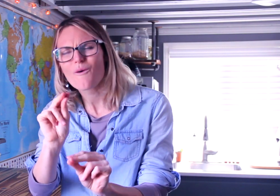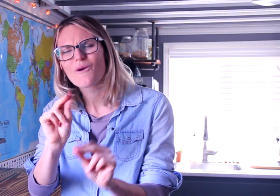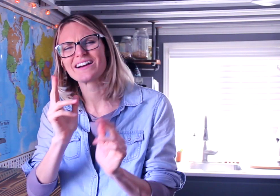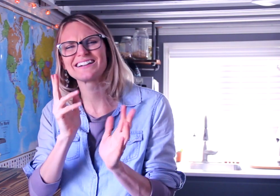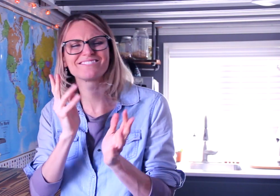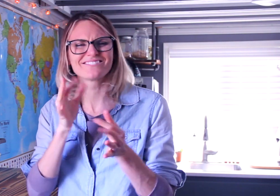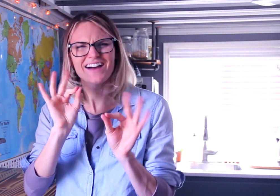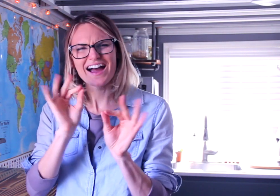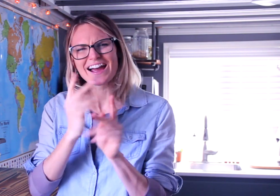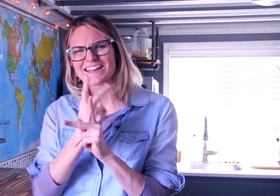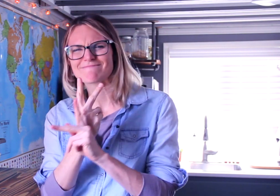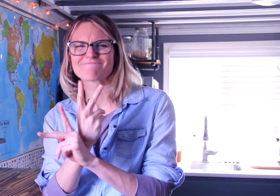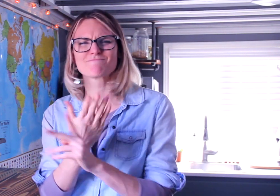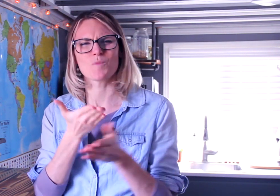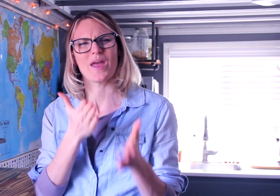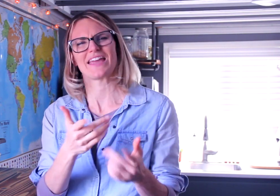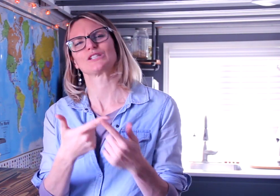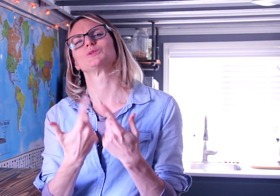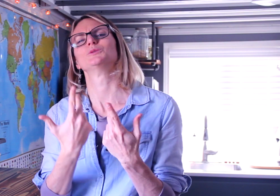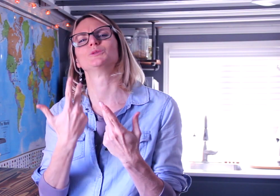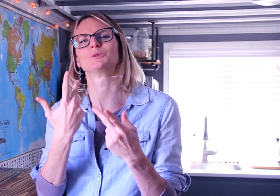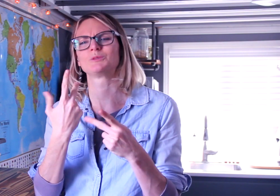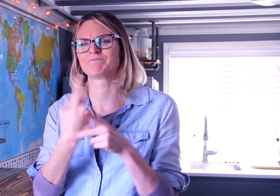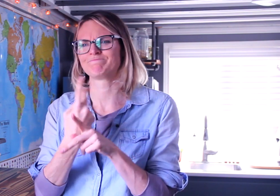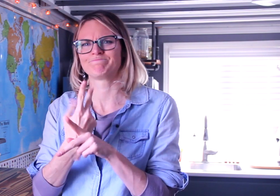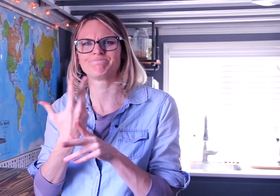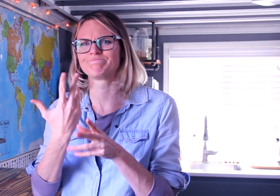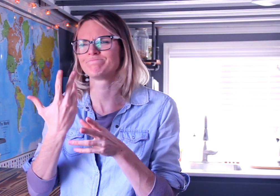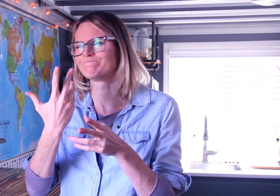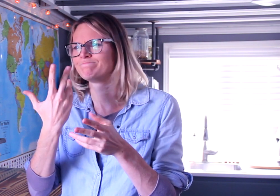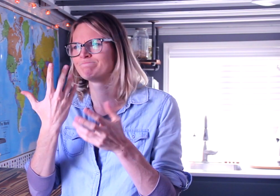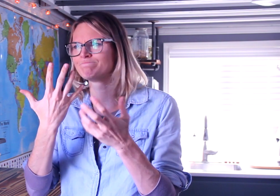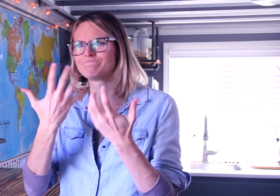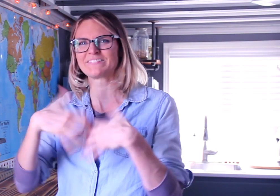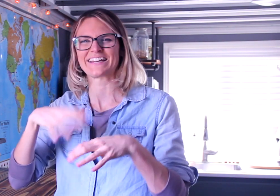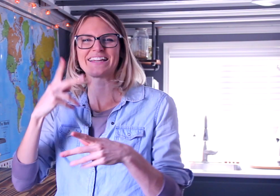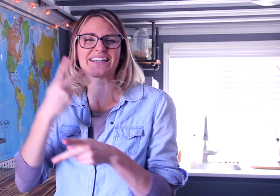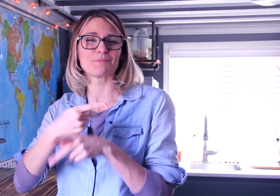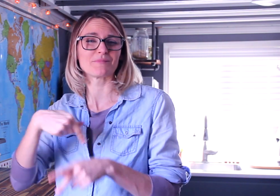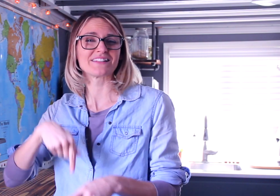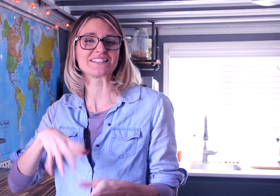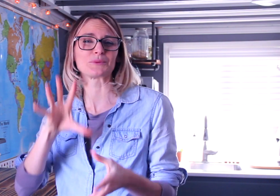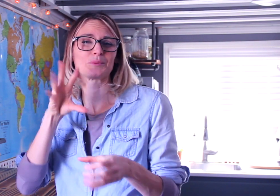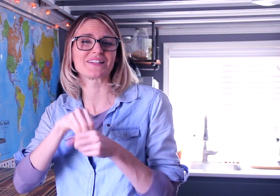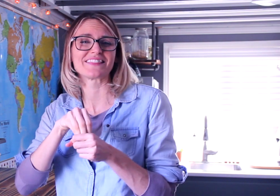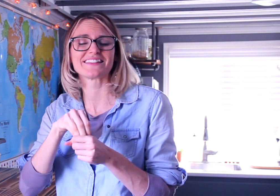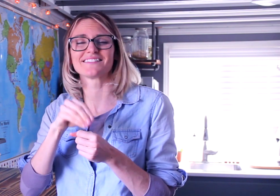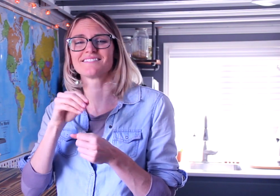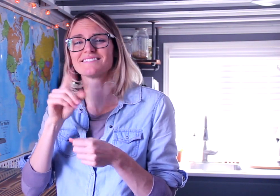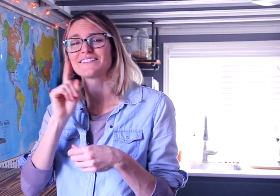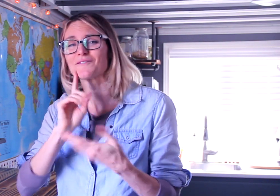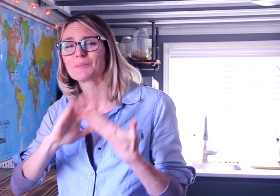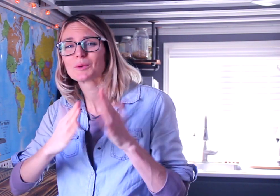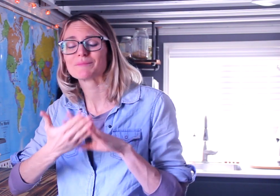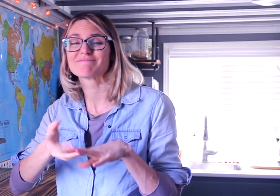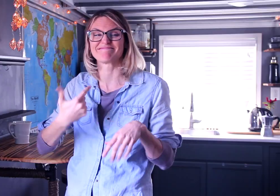encouraged me to find a way to keep this place within the Deaf or Deaf Artist community.